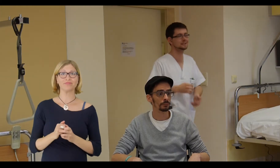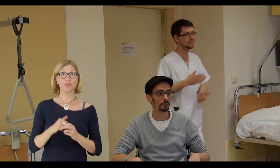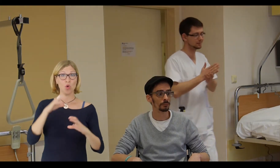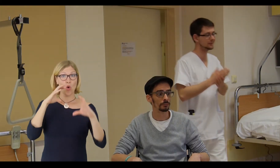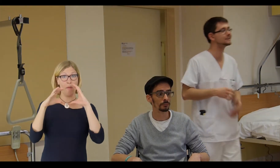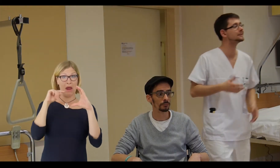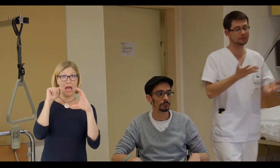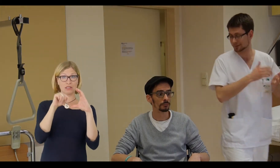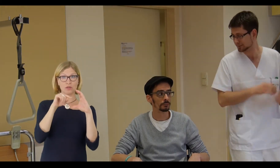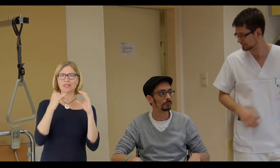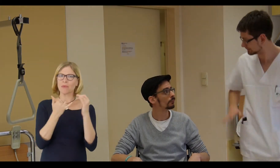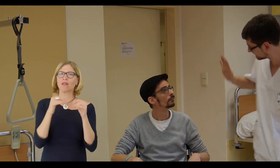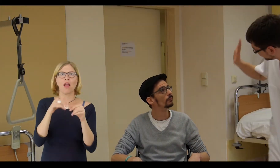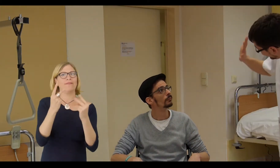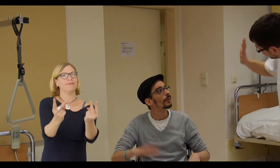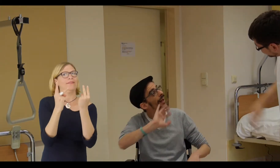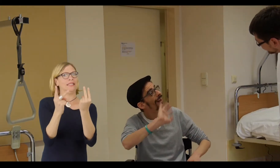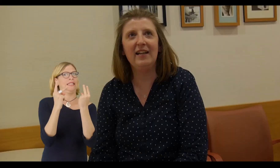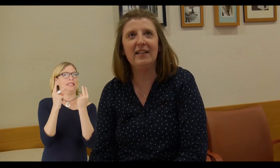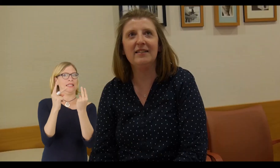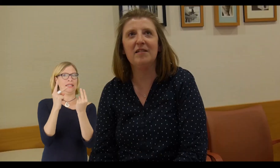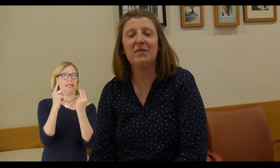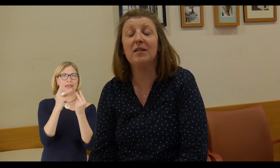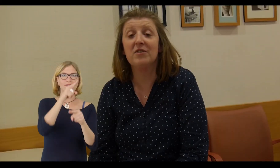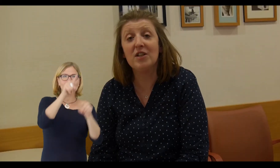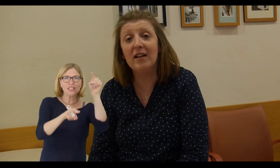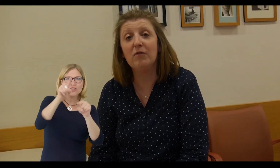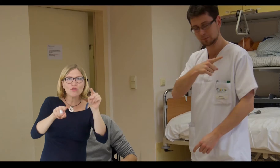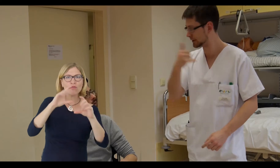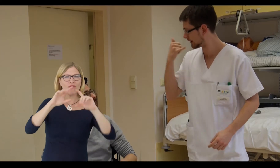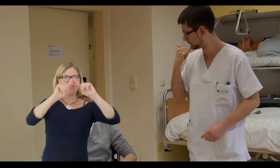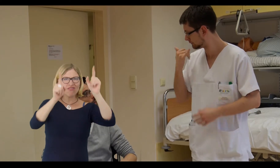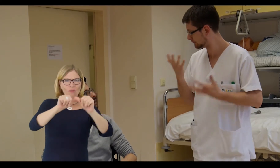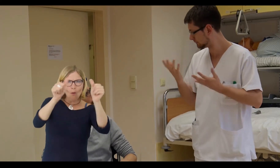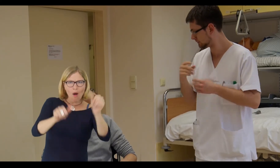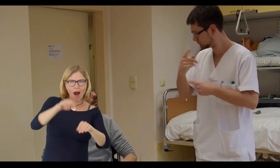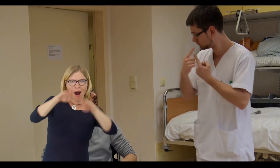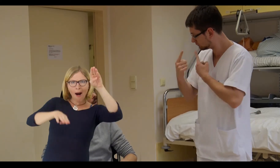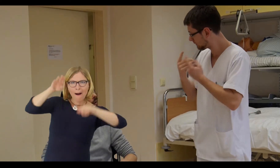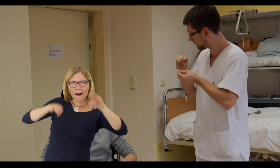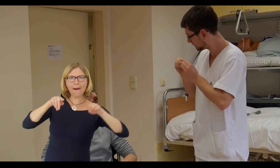Communication is always important. There are various types of communication ...